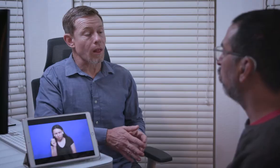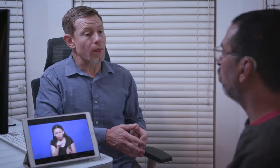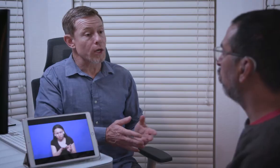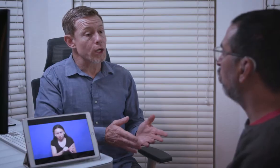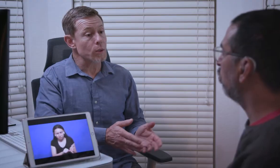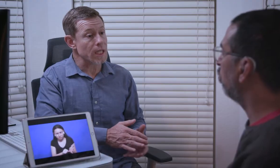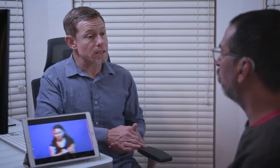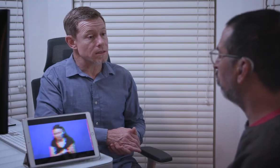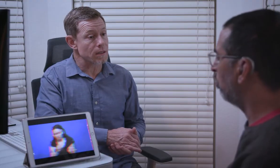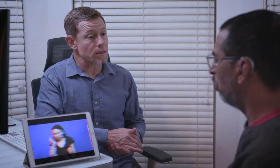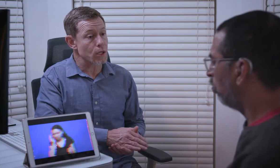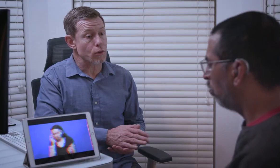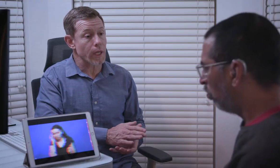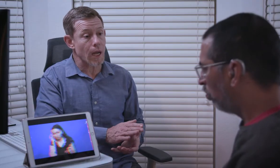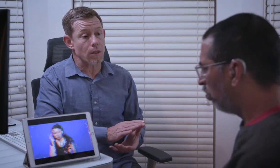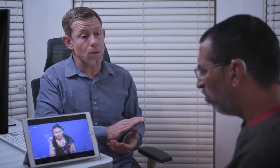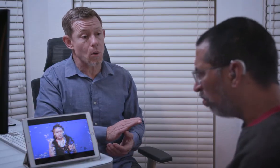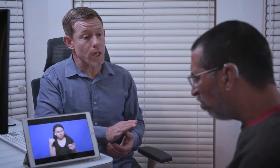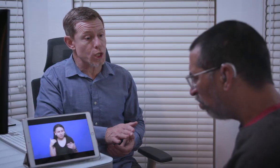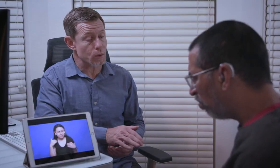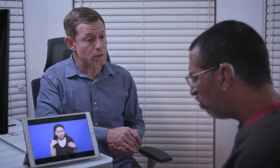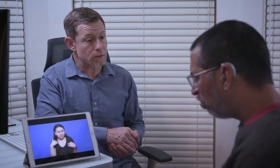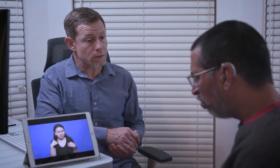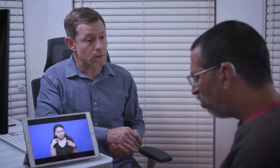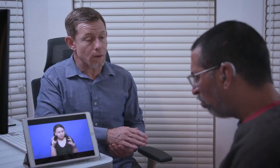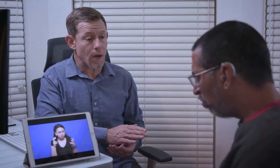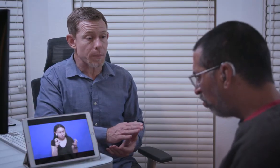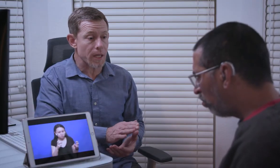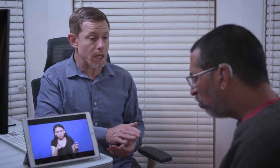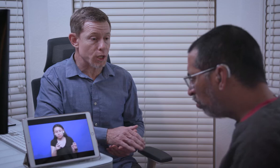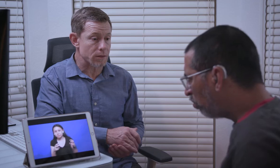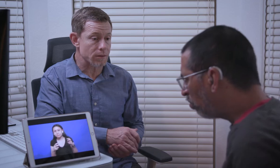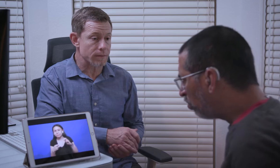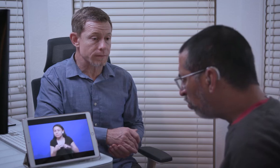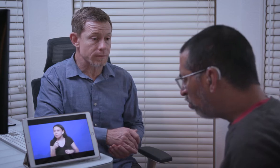[VRI Struggles to hear DOCTOR]: Surgery had issues, complications.